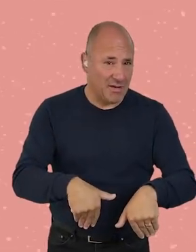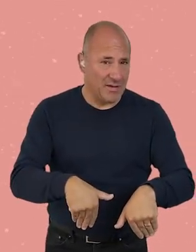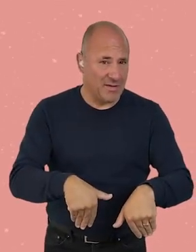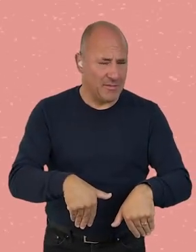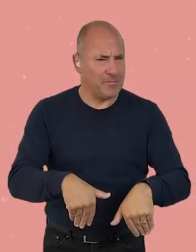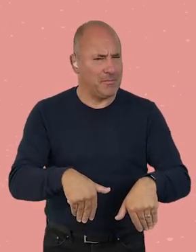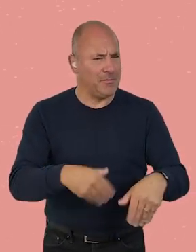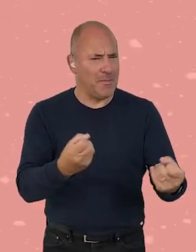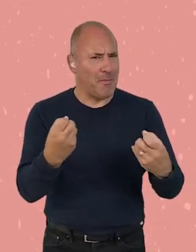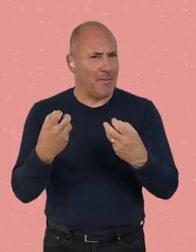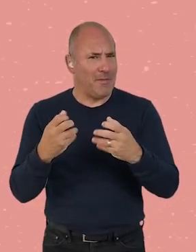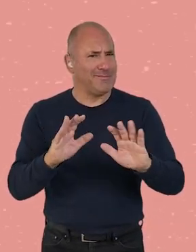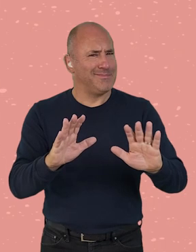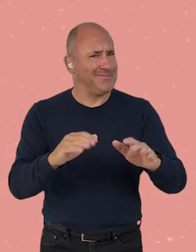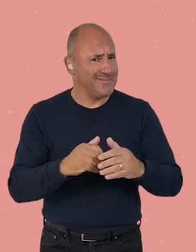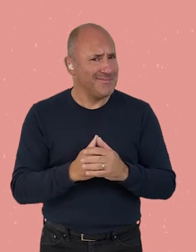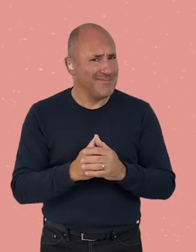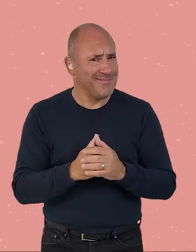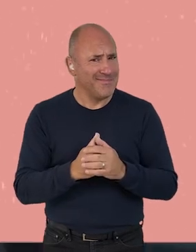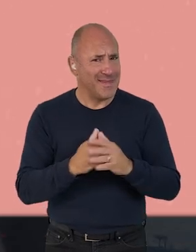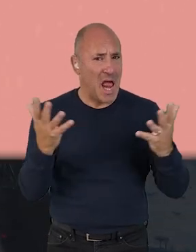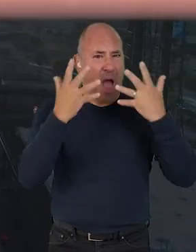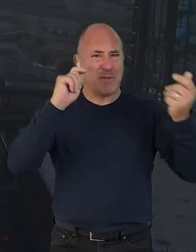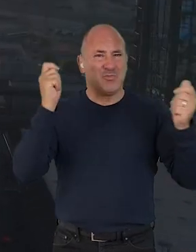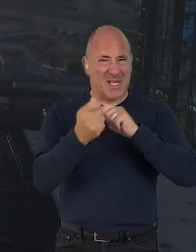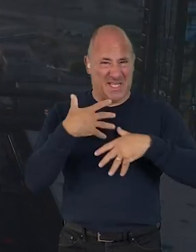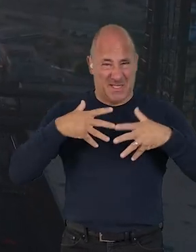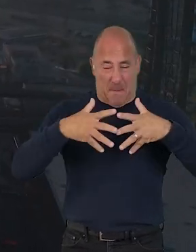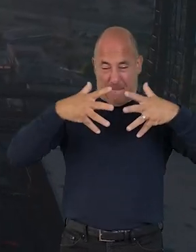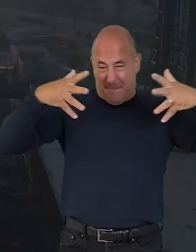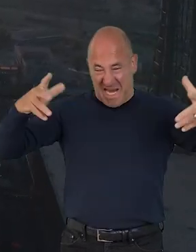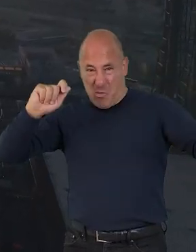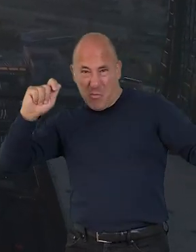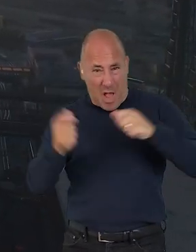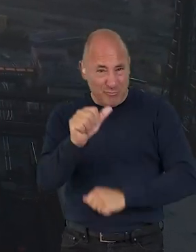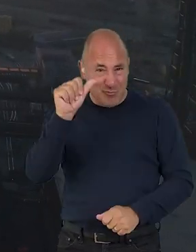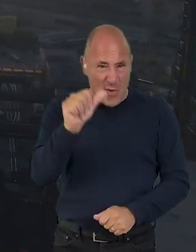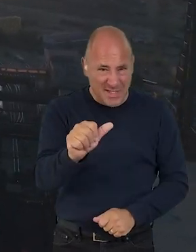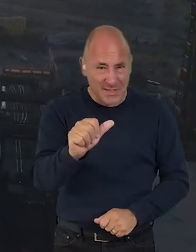so wouldn't make much difference anyway." And yes, to tackle climate change, we need large scale system change,